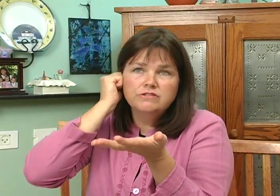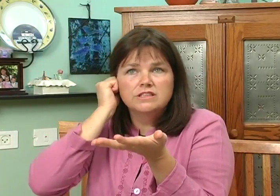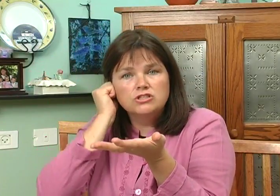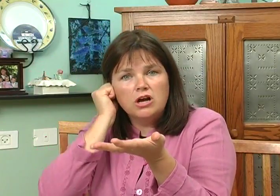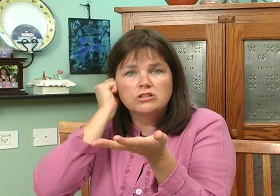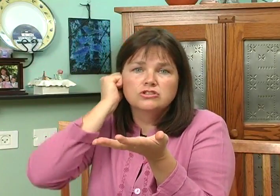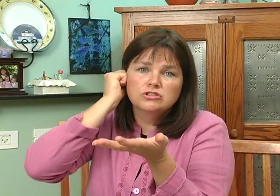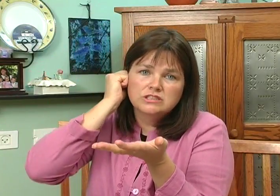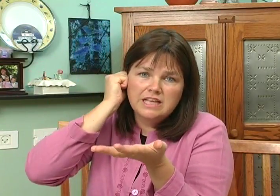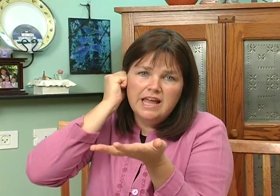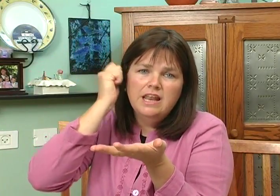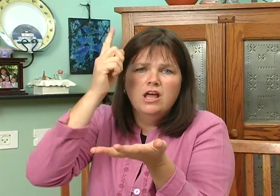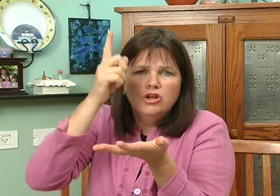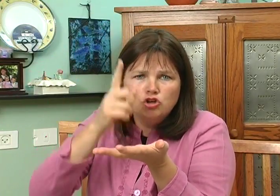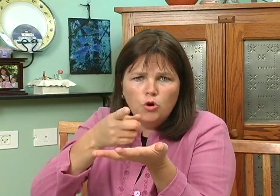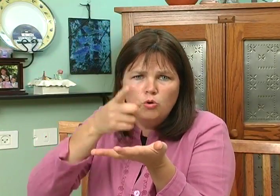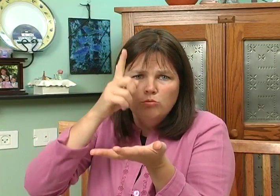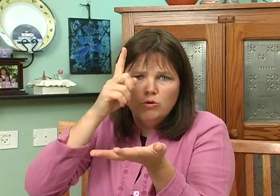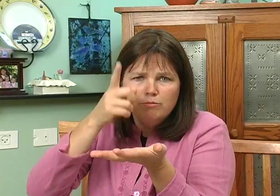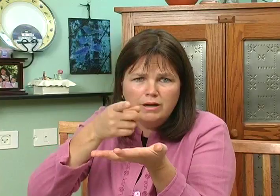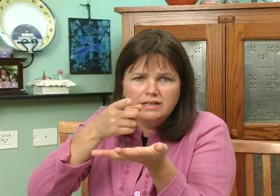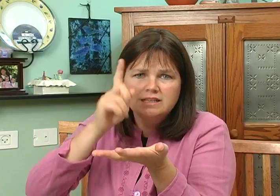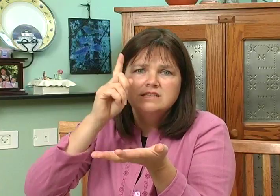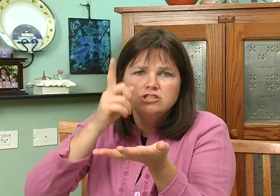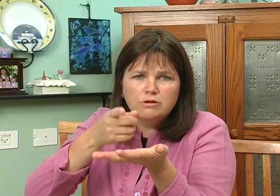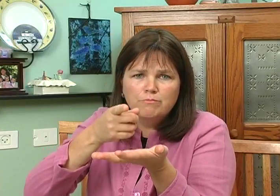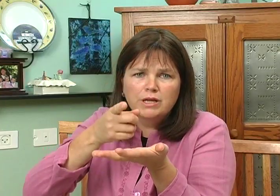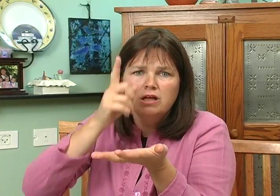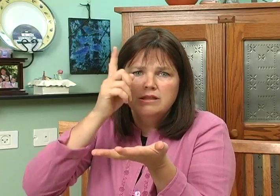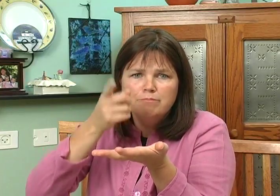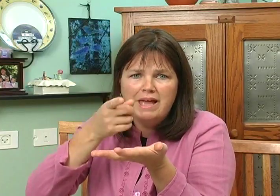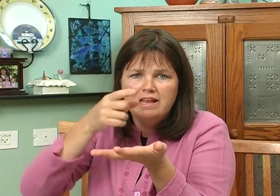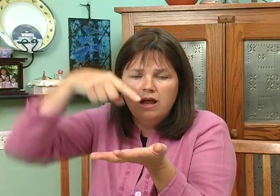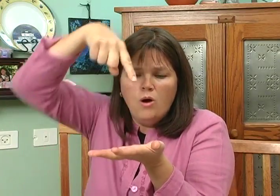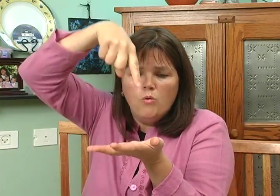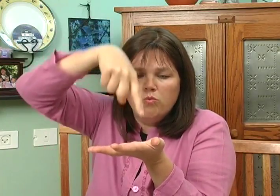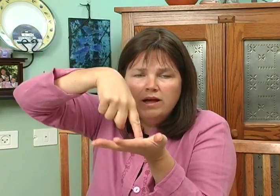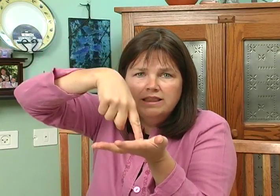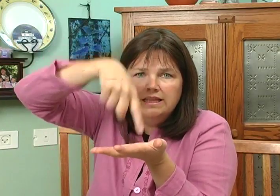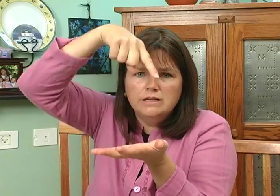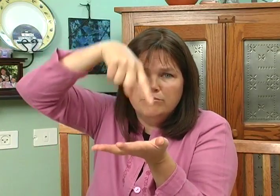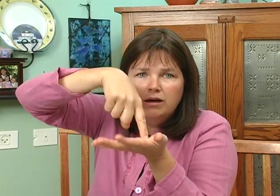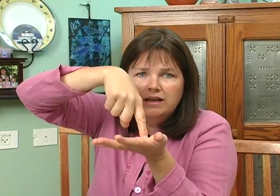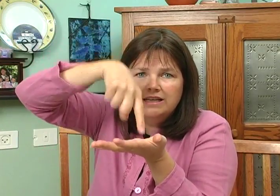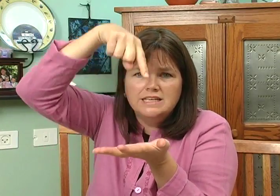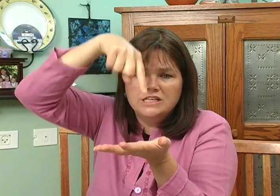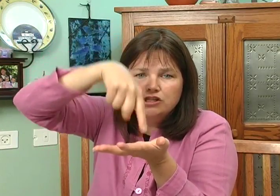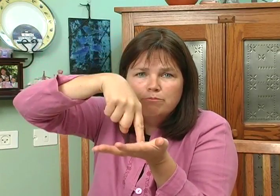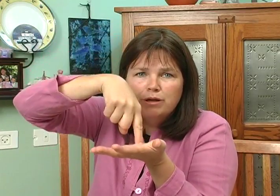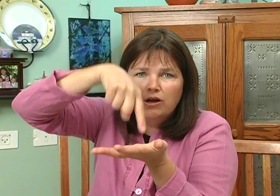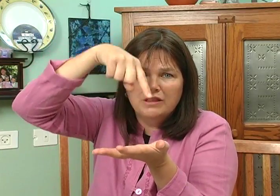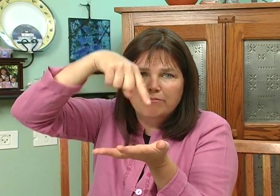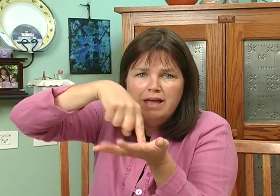and the doctor said no more monkeys jumping on the bed. One little monkey jumping on the